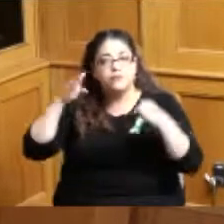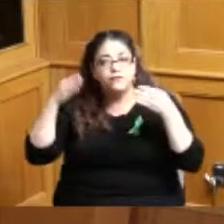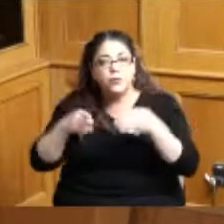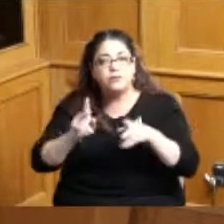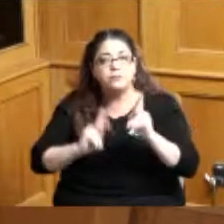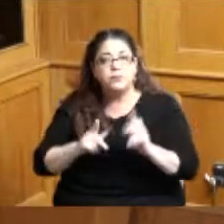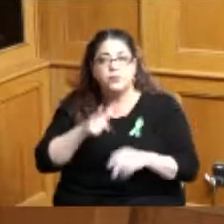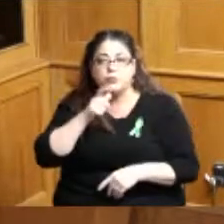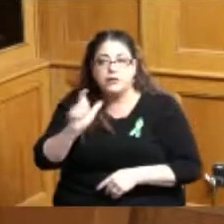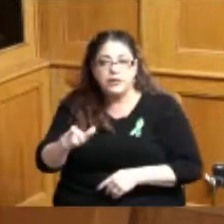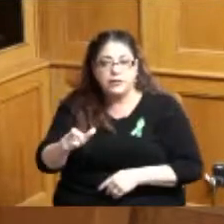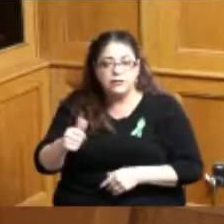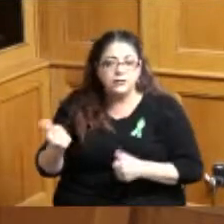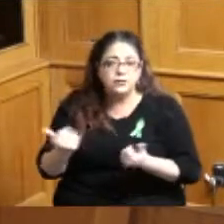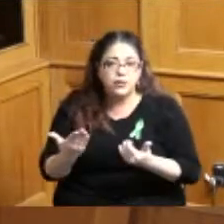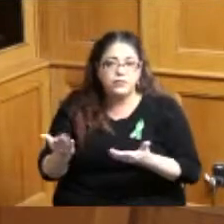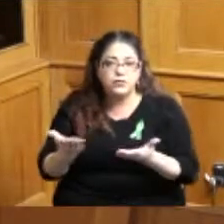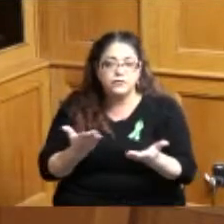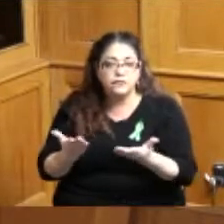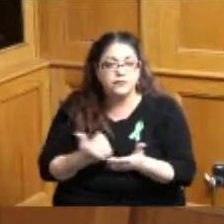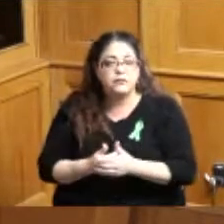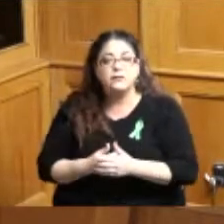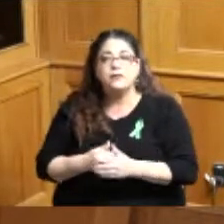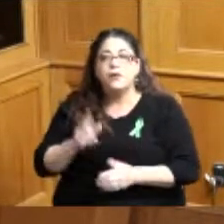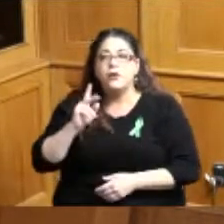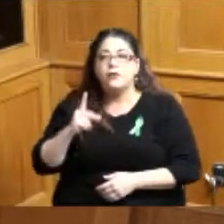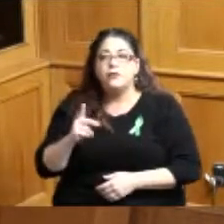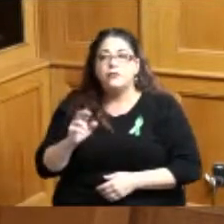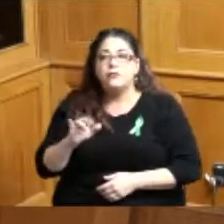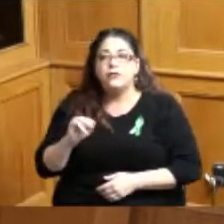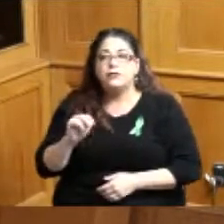to develop a partnership with Princeton High School their steam location there